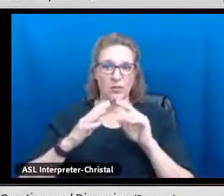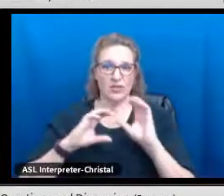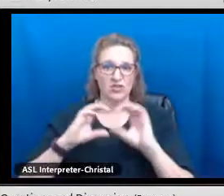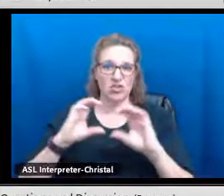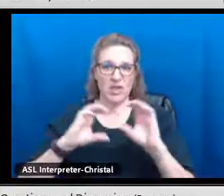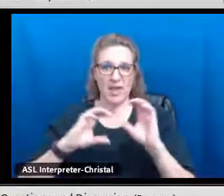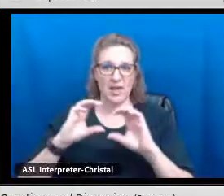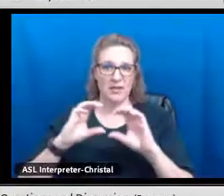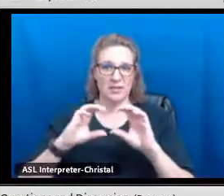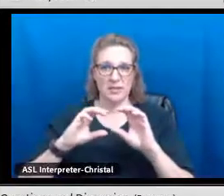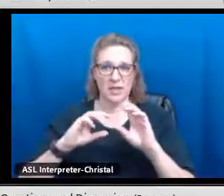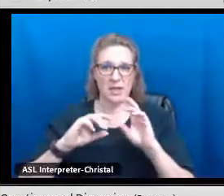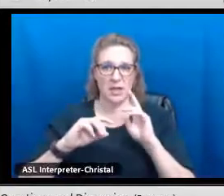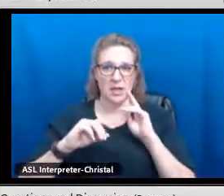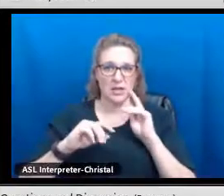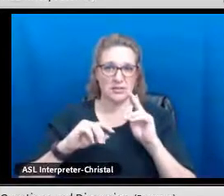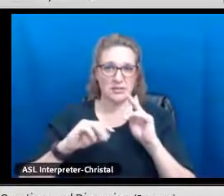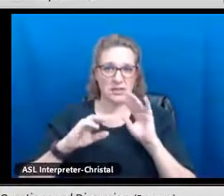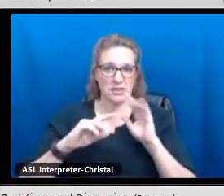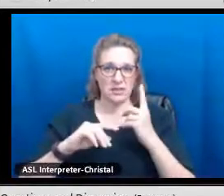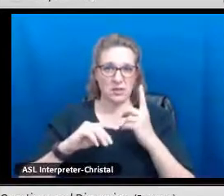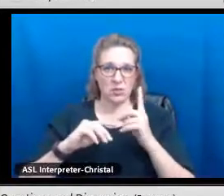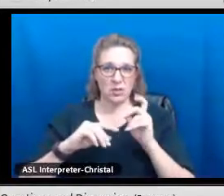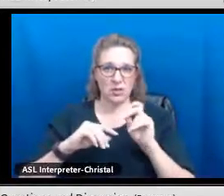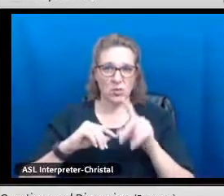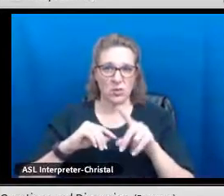Anybody else?